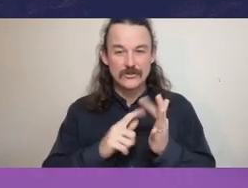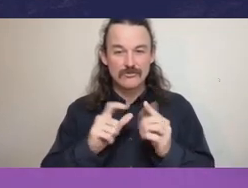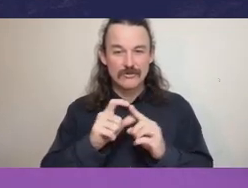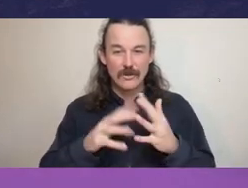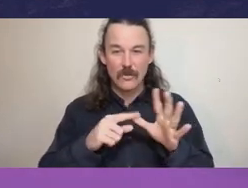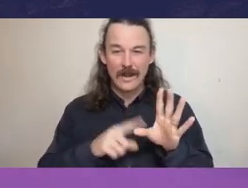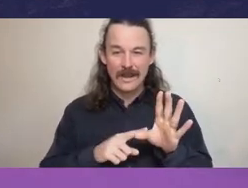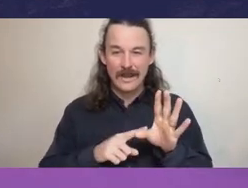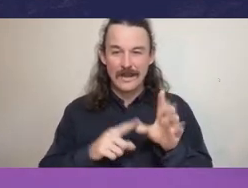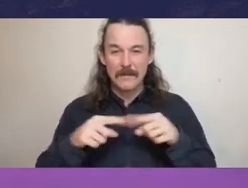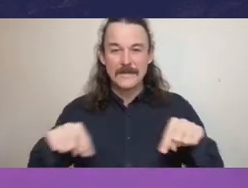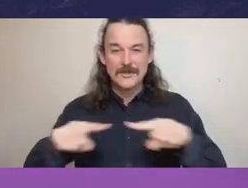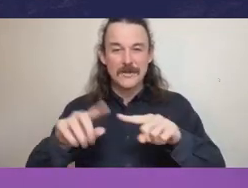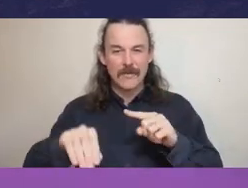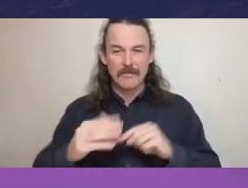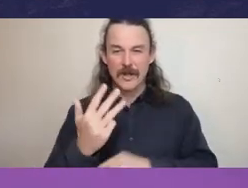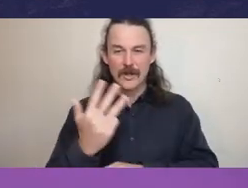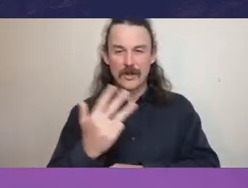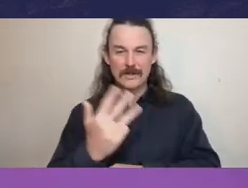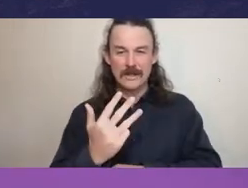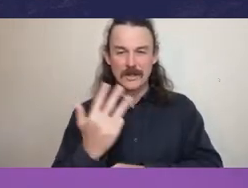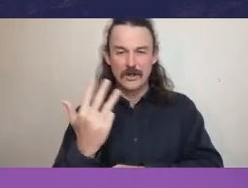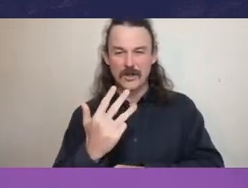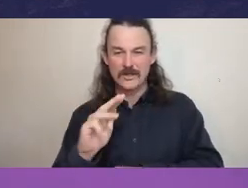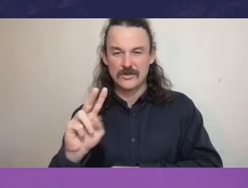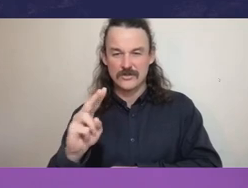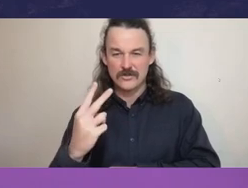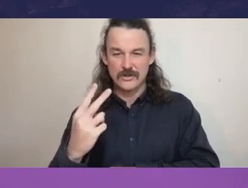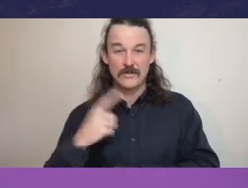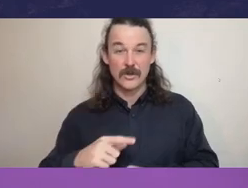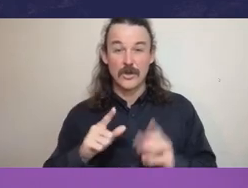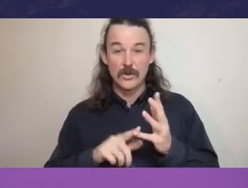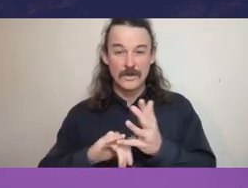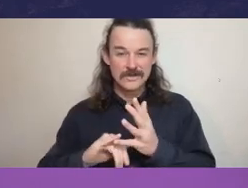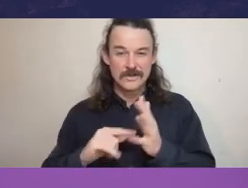because the committee sponsoring organizations from the US Treadway Commission is in fact out of that